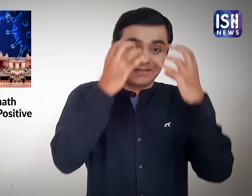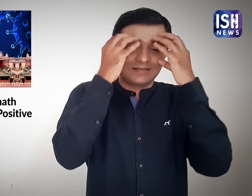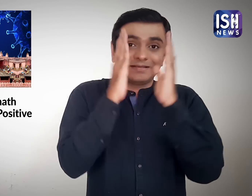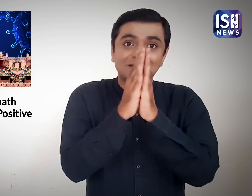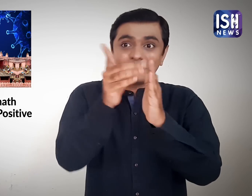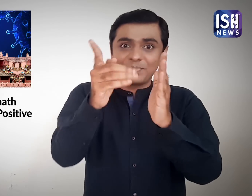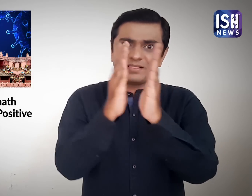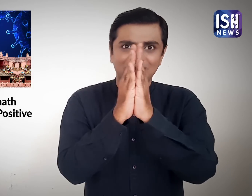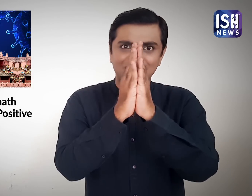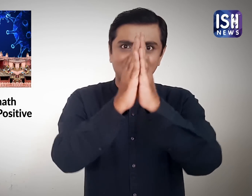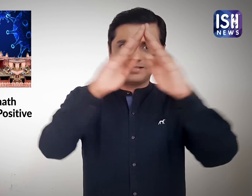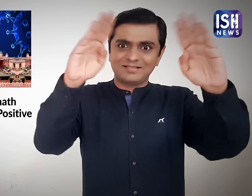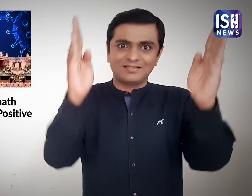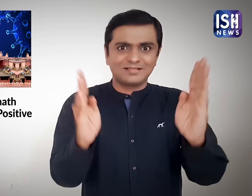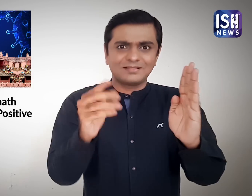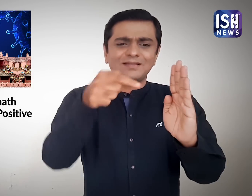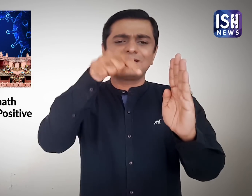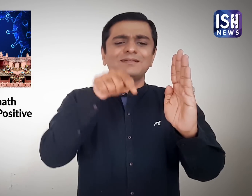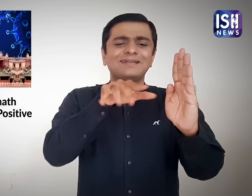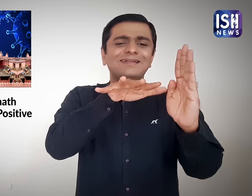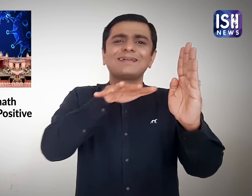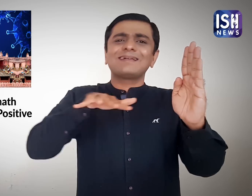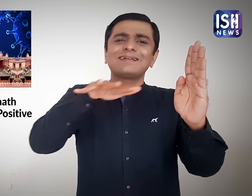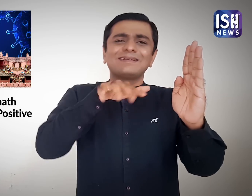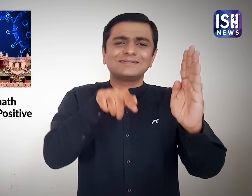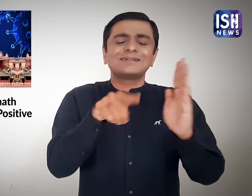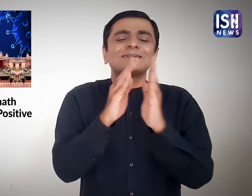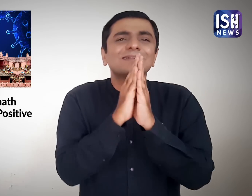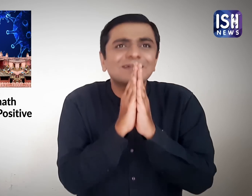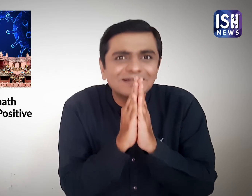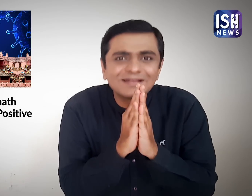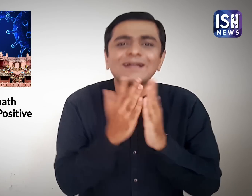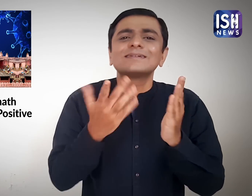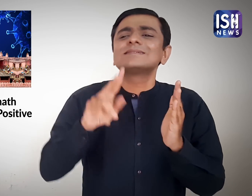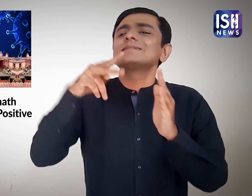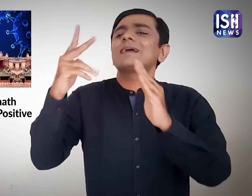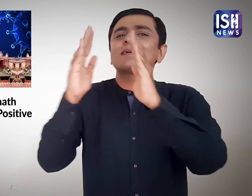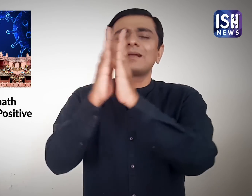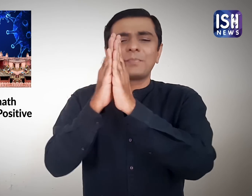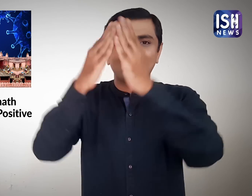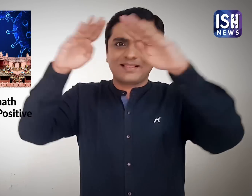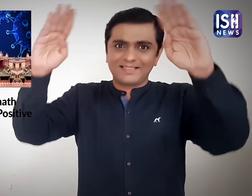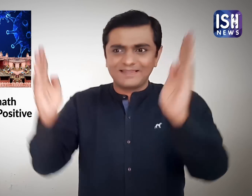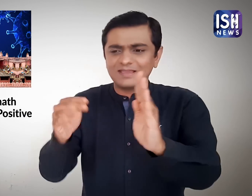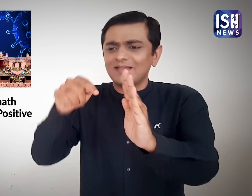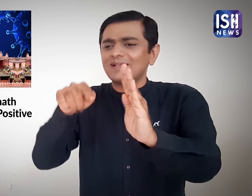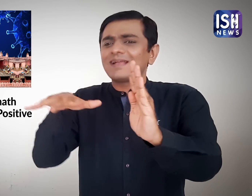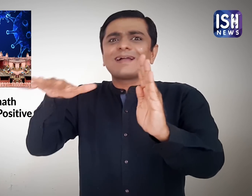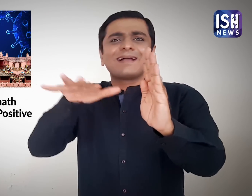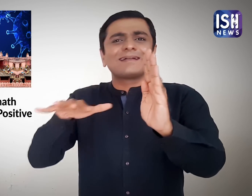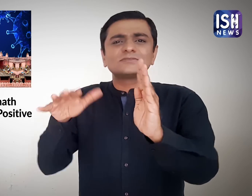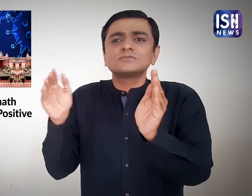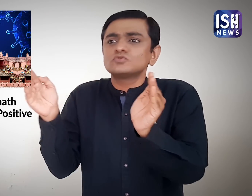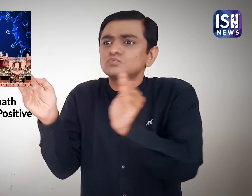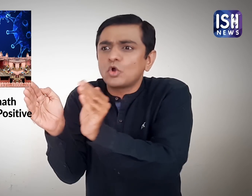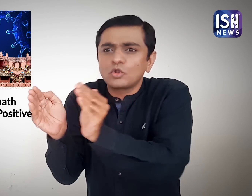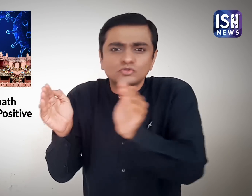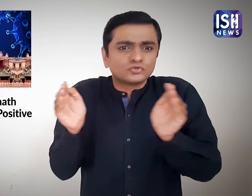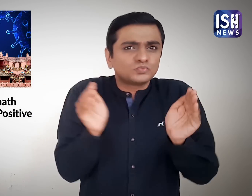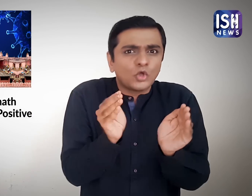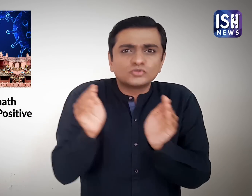At the Jagannath temple, the sanctum sanctorum does not have enough space.